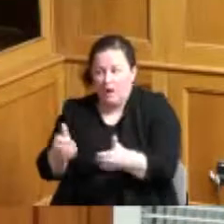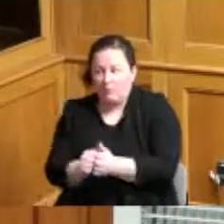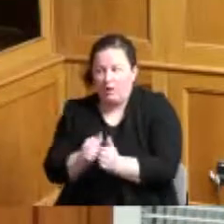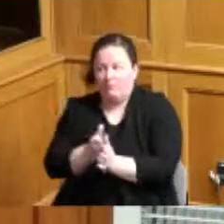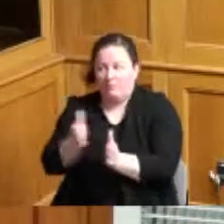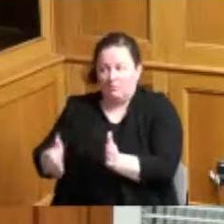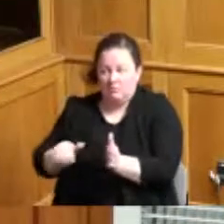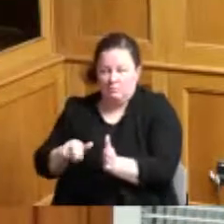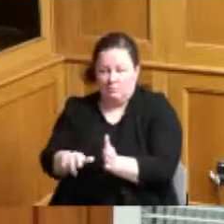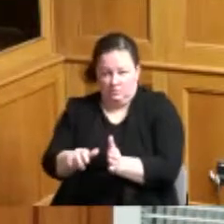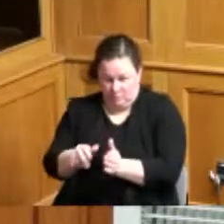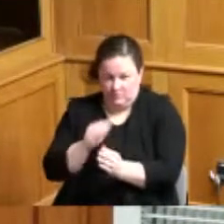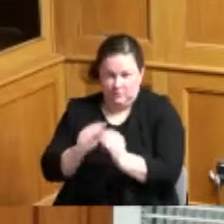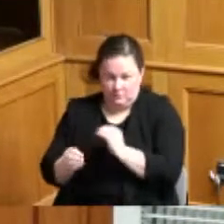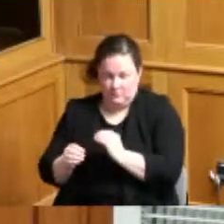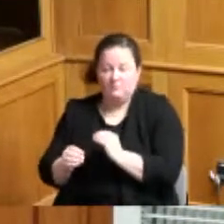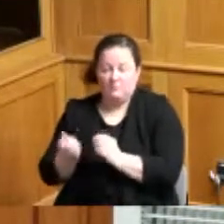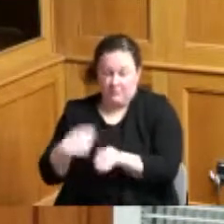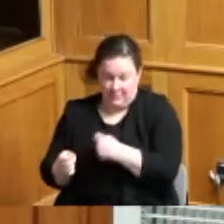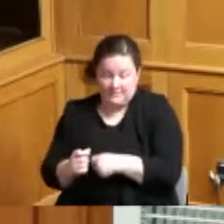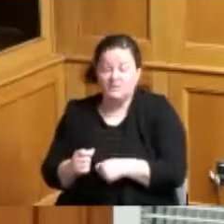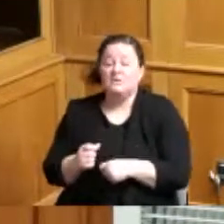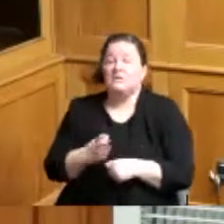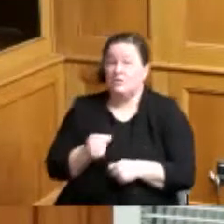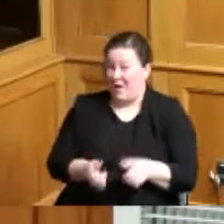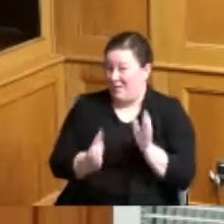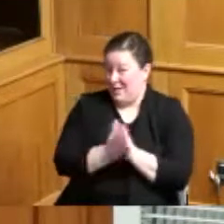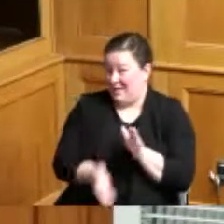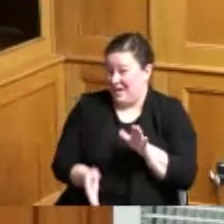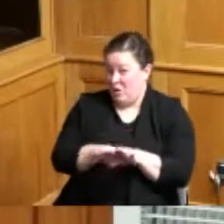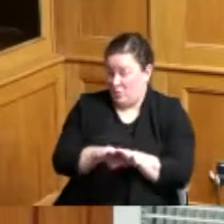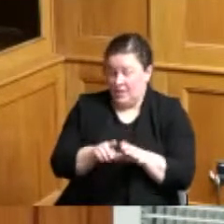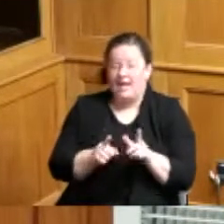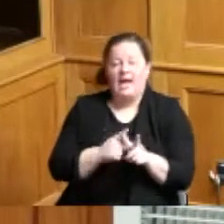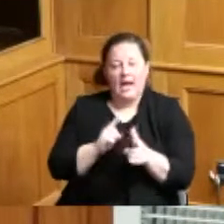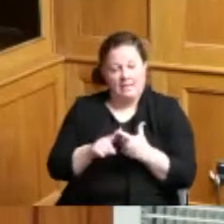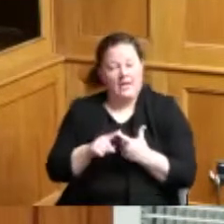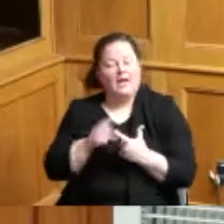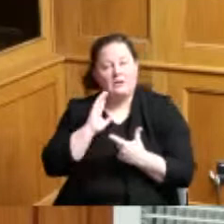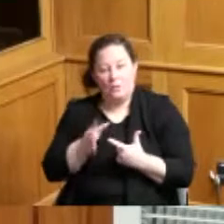and then we will continue working towards that goal and bring something to your staff meeting